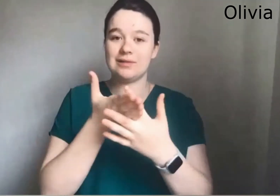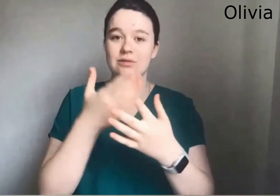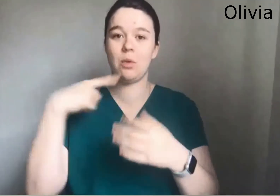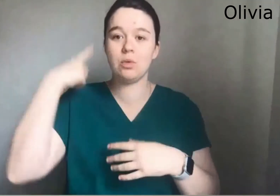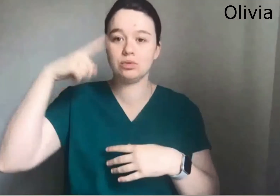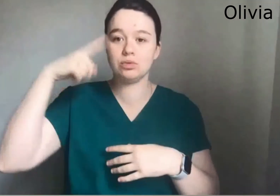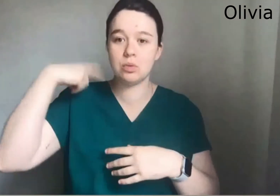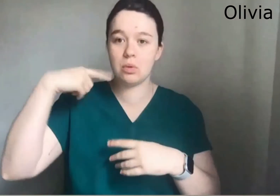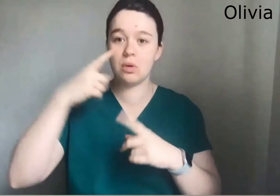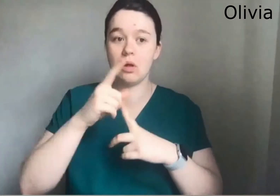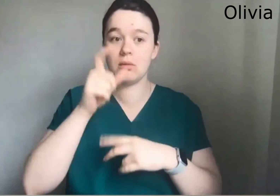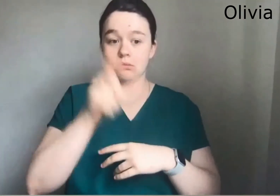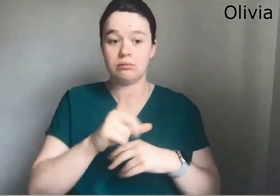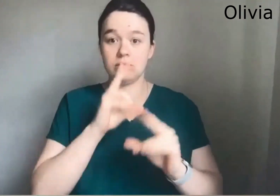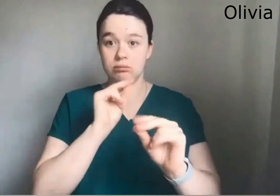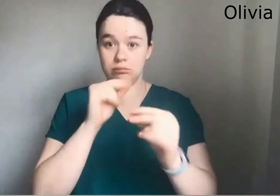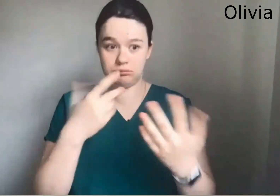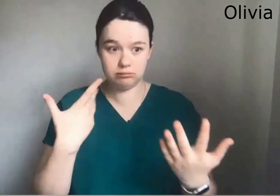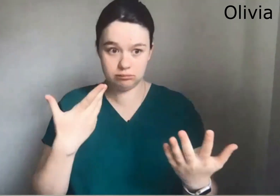but the barriers that I would often experience, uh